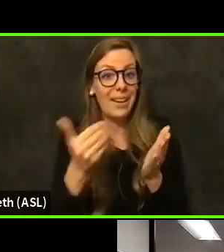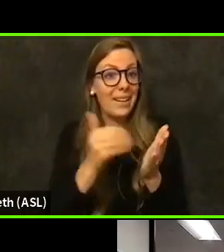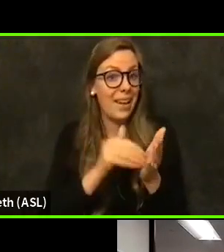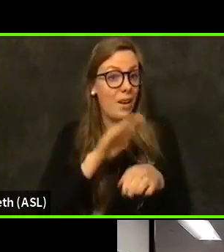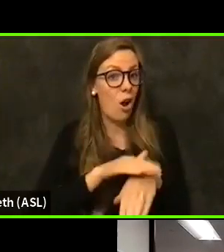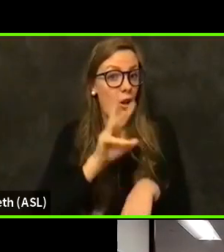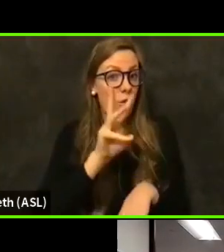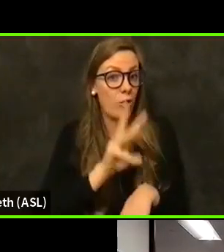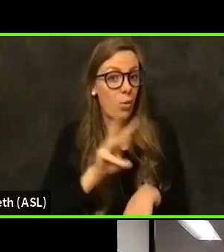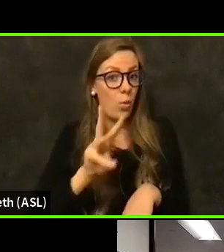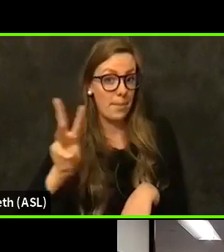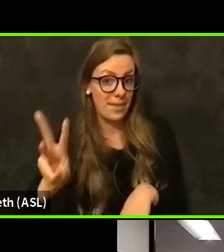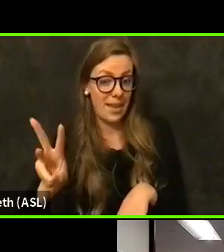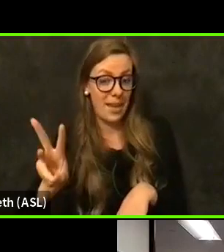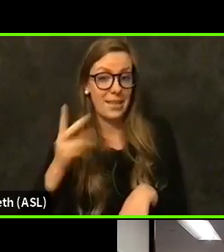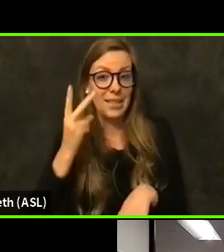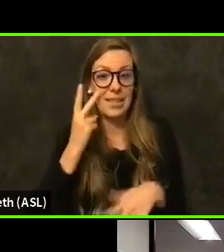health online to see what we have available.